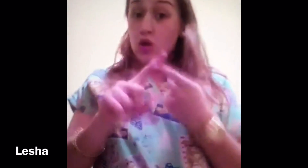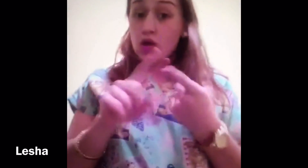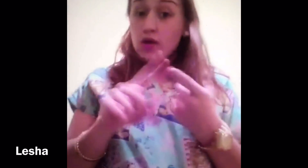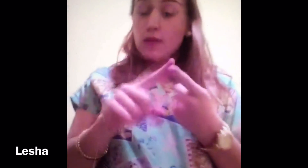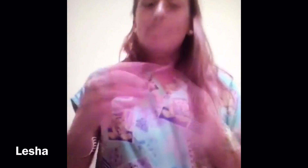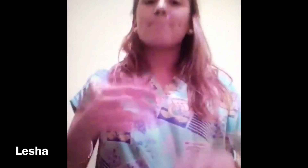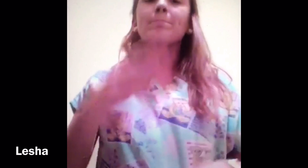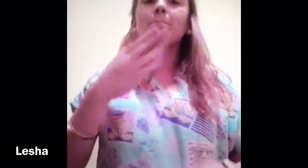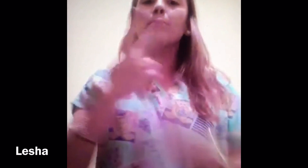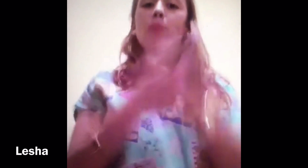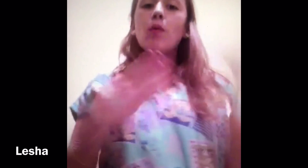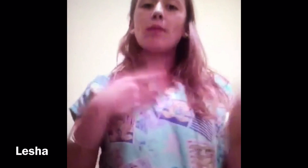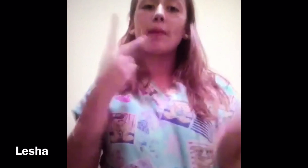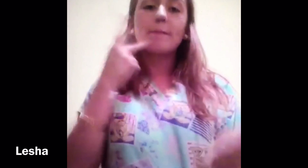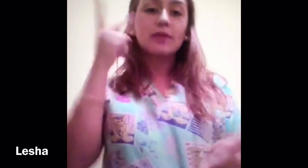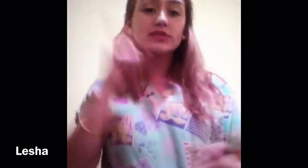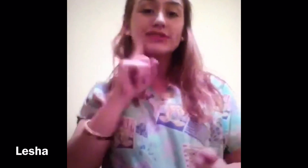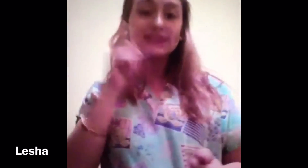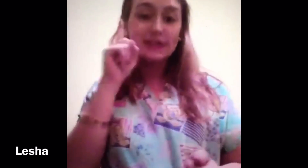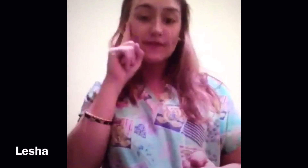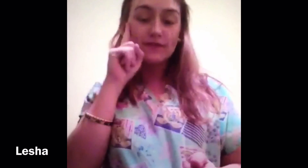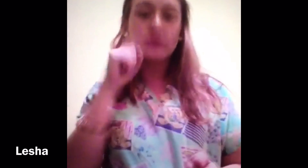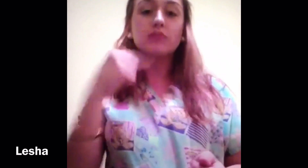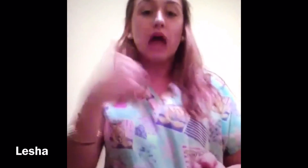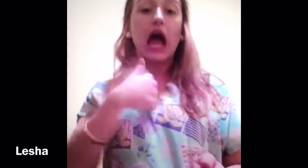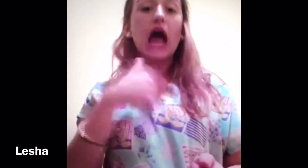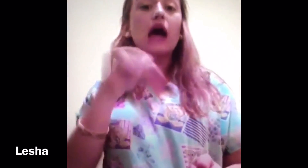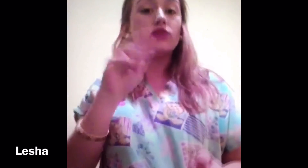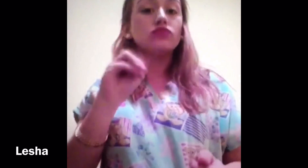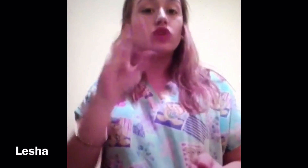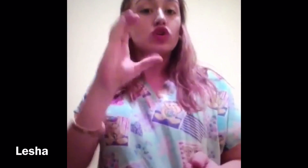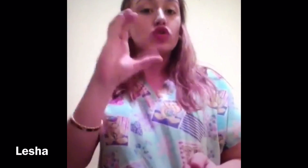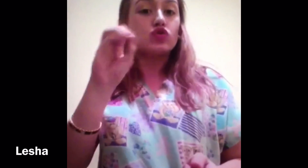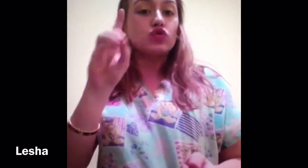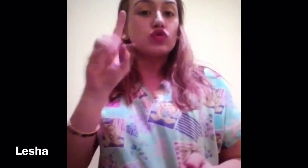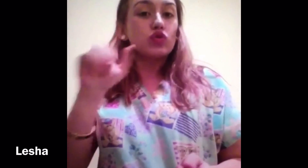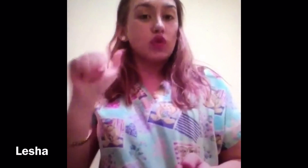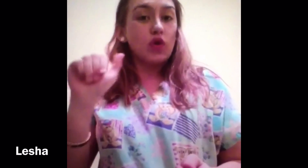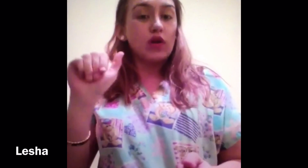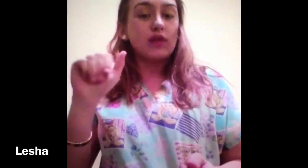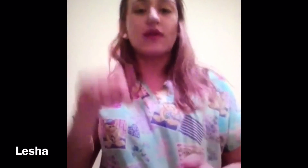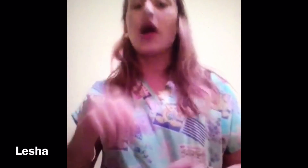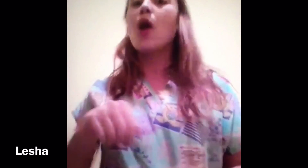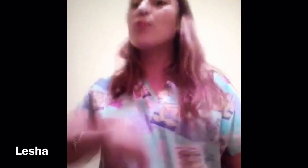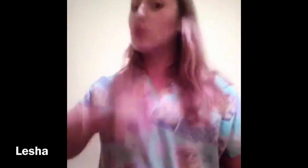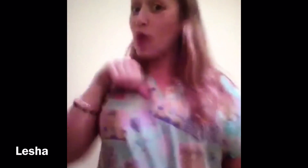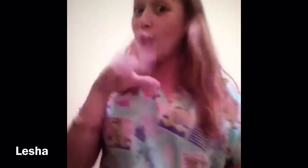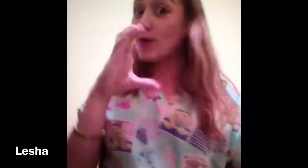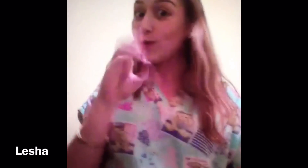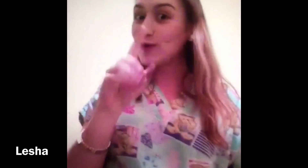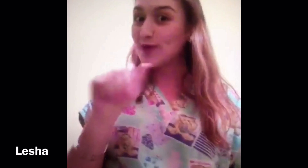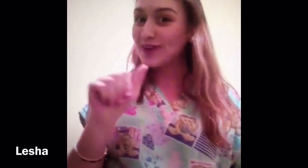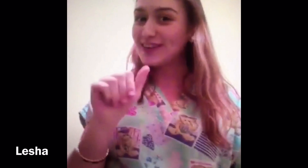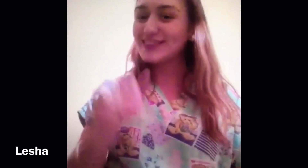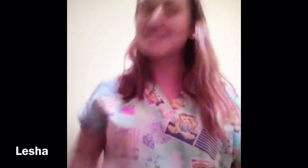For one, both my parents are Deaf. I am a CODA. A Proud CODA!!